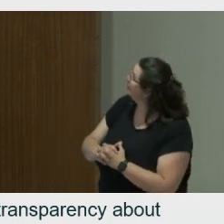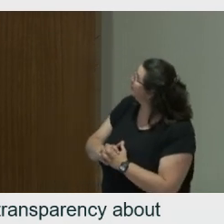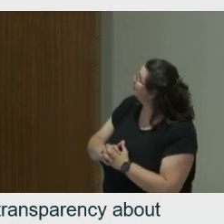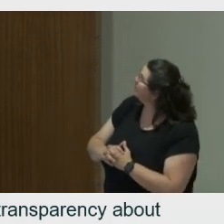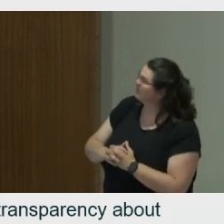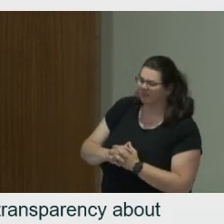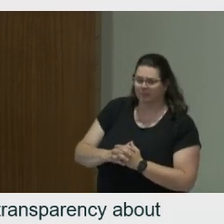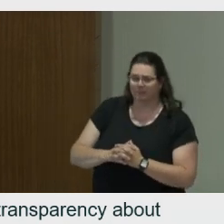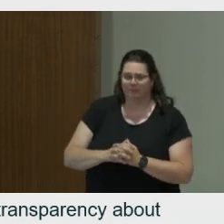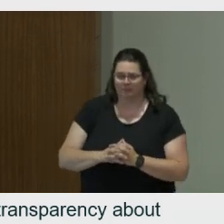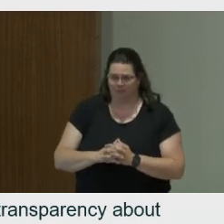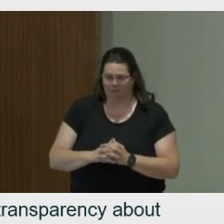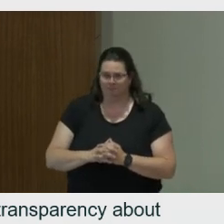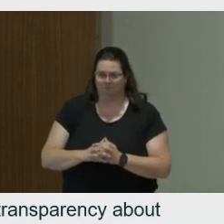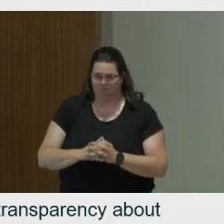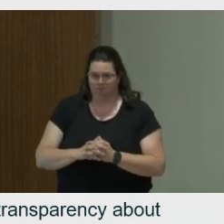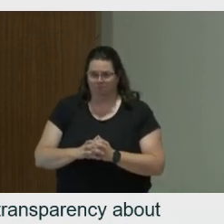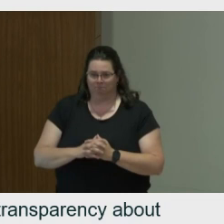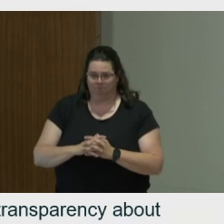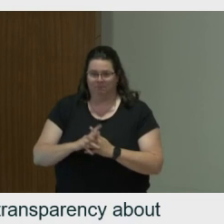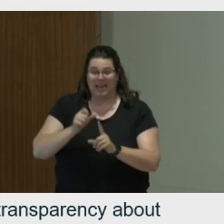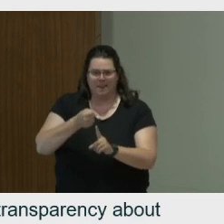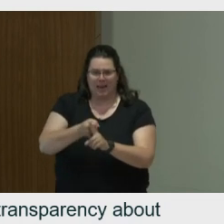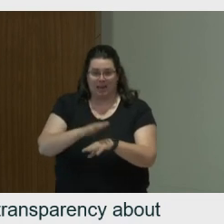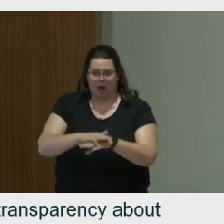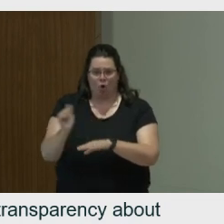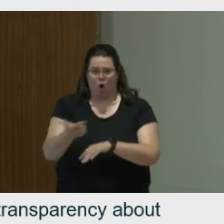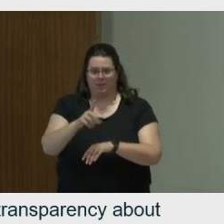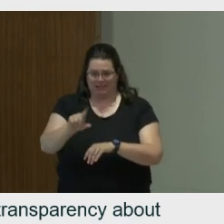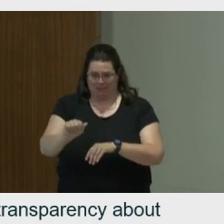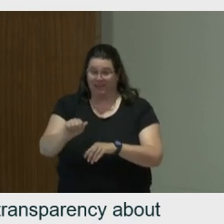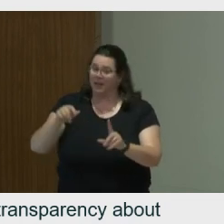Well, if we're going to look to truth-telling, it is that it encourages transparency